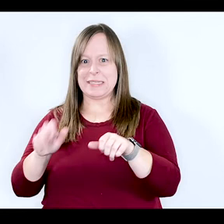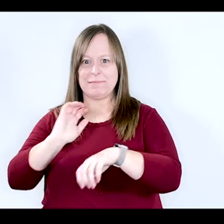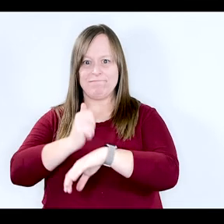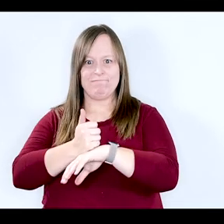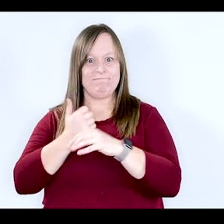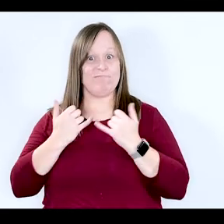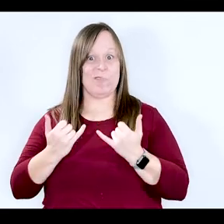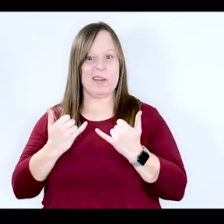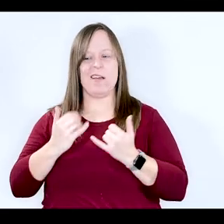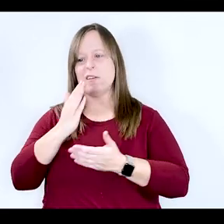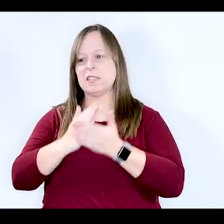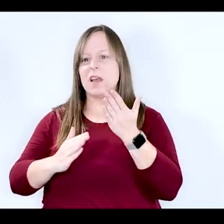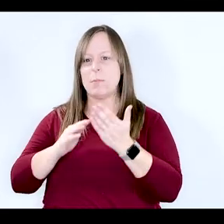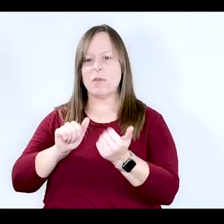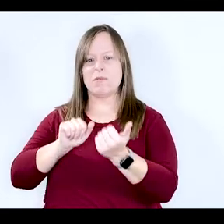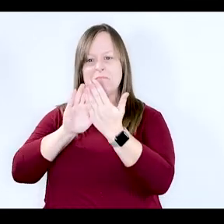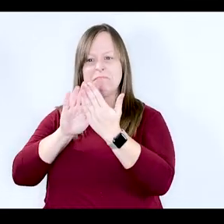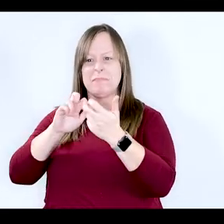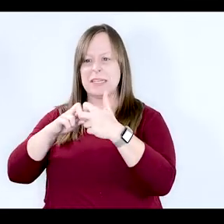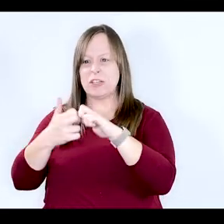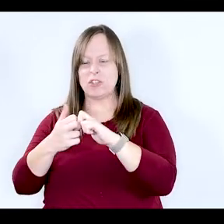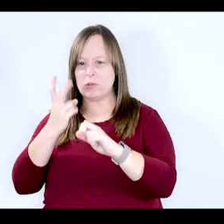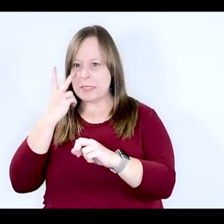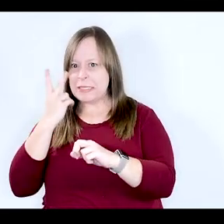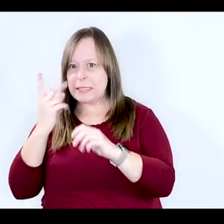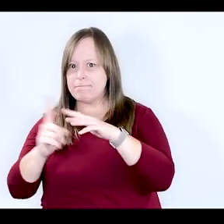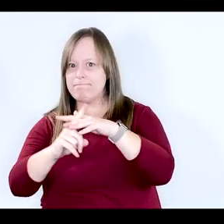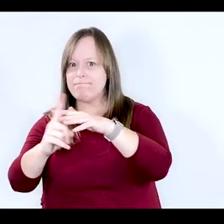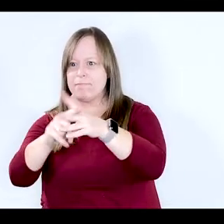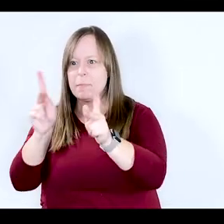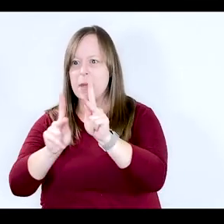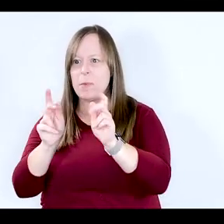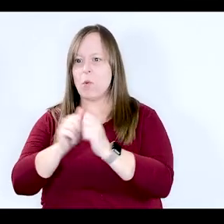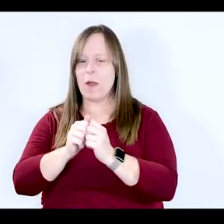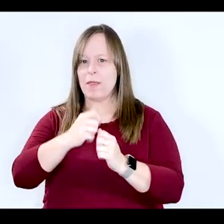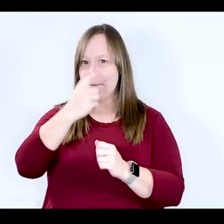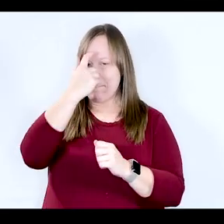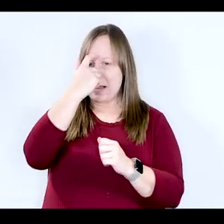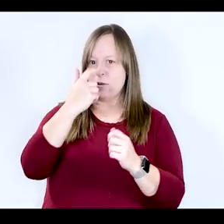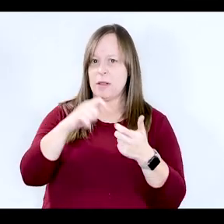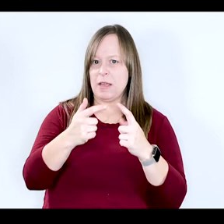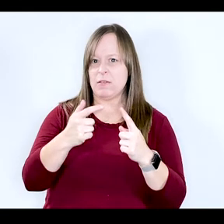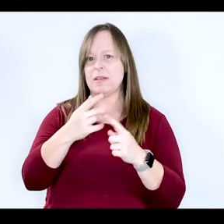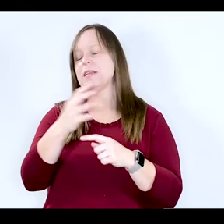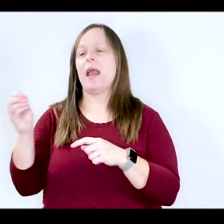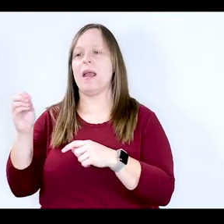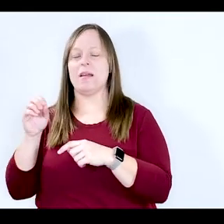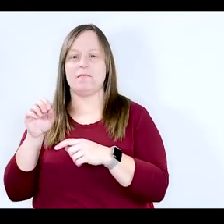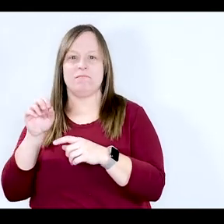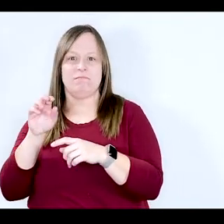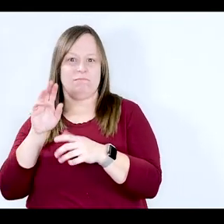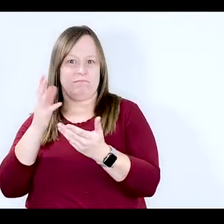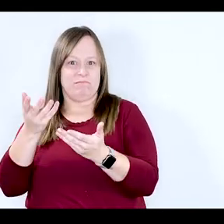in place, what are some of the main issues that we're dealing with for people with mental illness and substance abuse disorders?